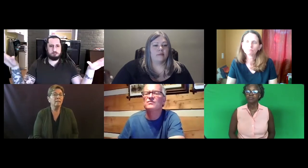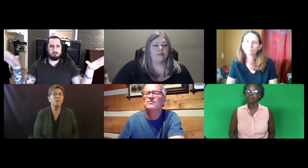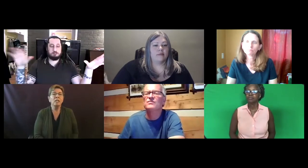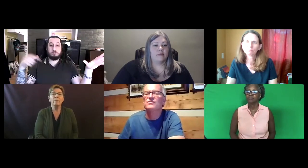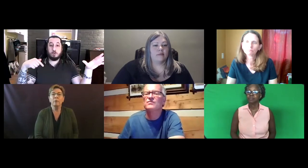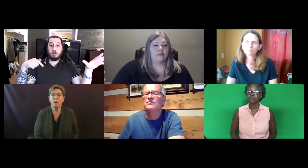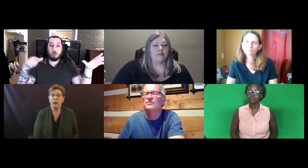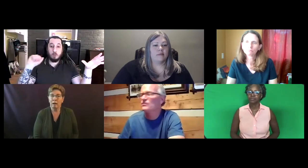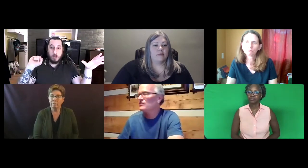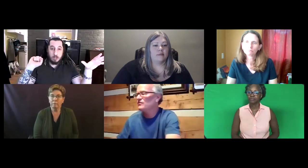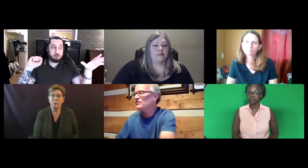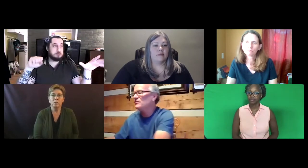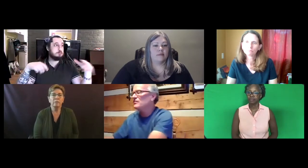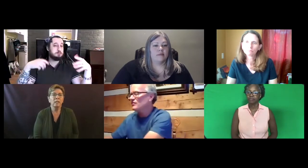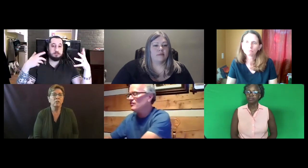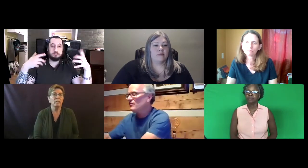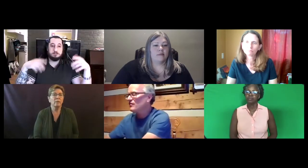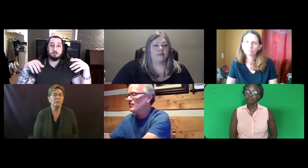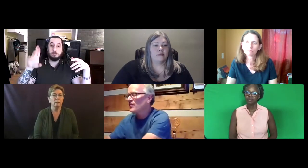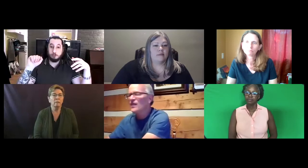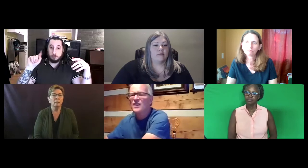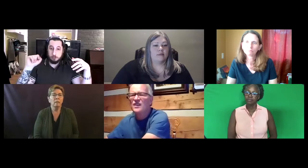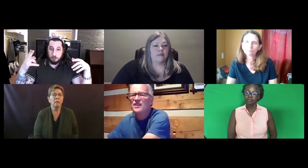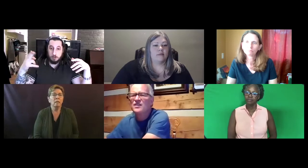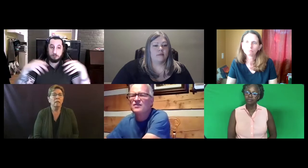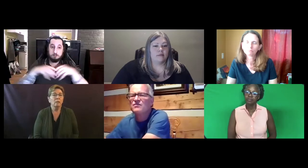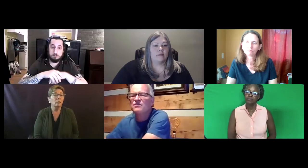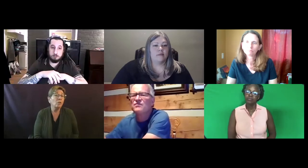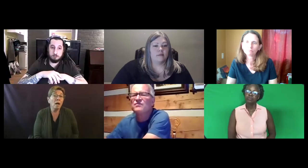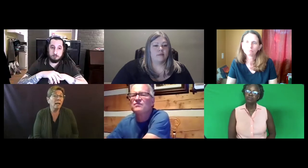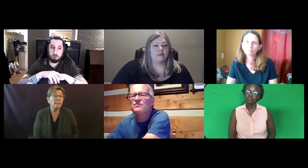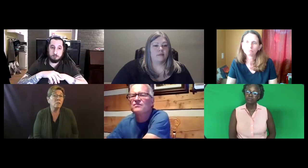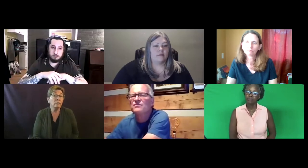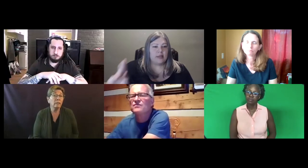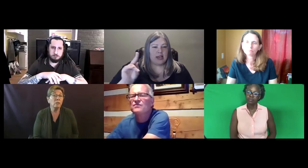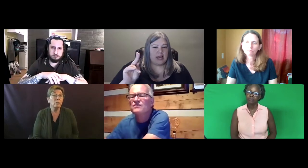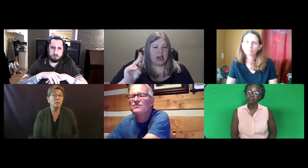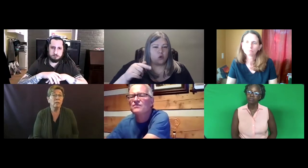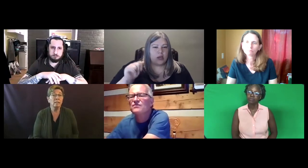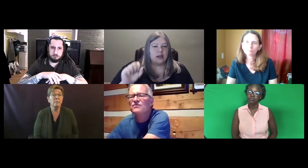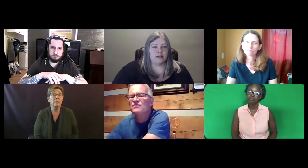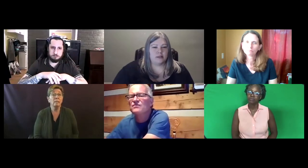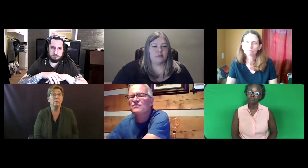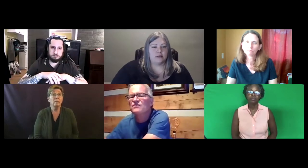There's a number of certifications out there QAS. Utah has a certification assessment.